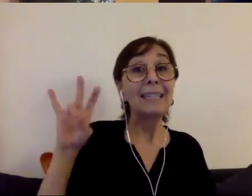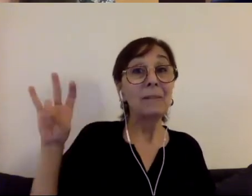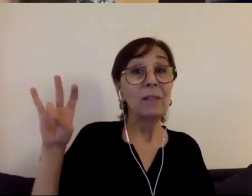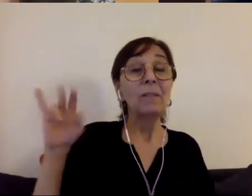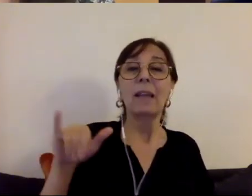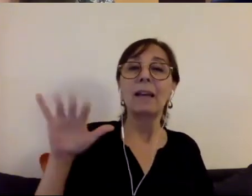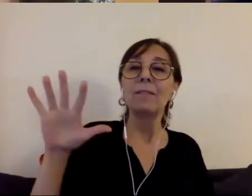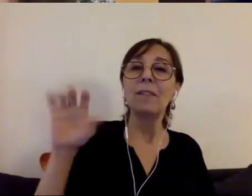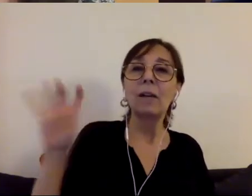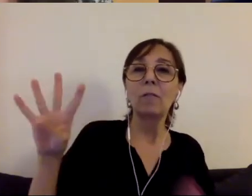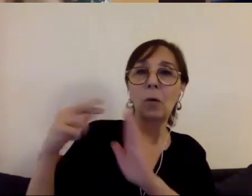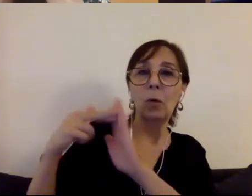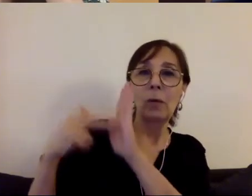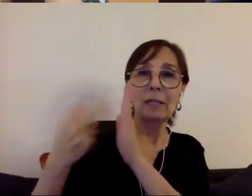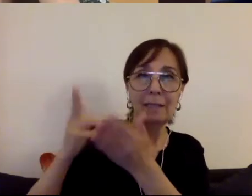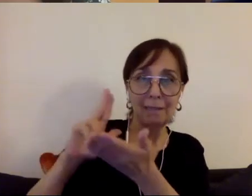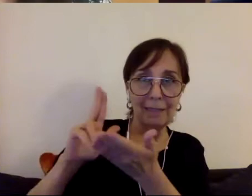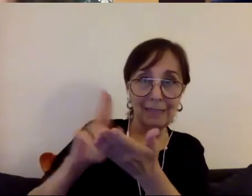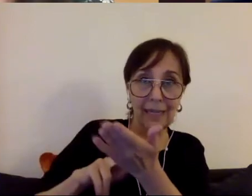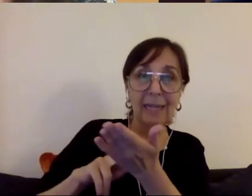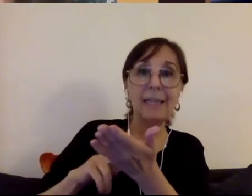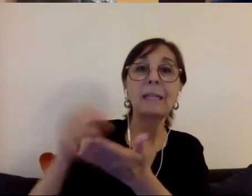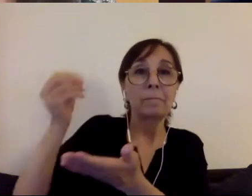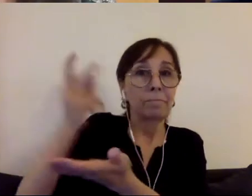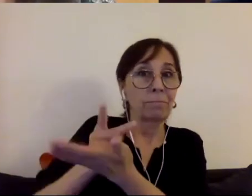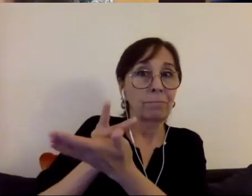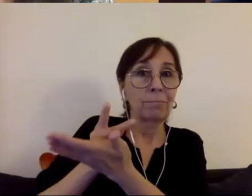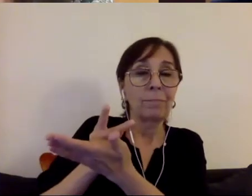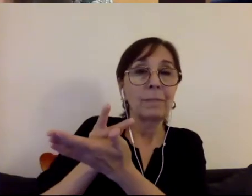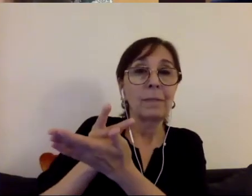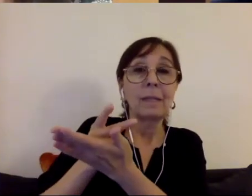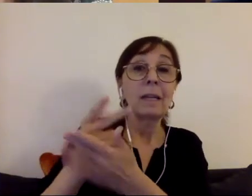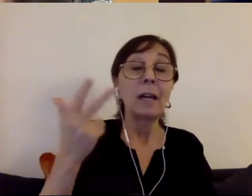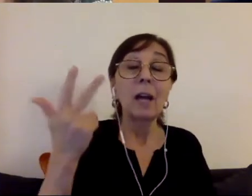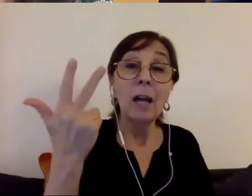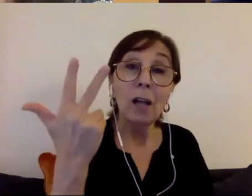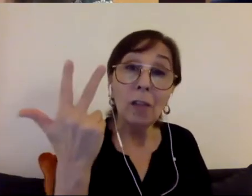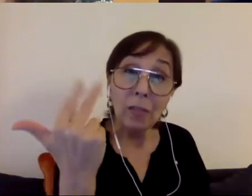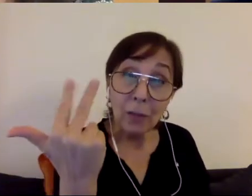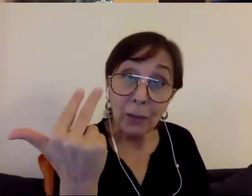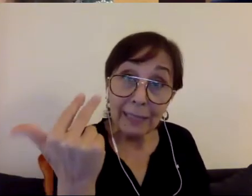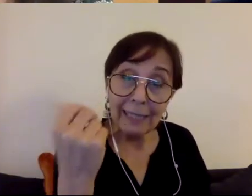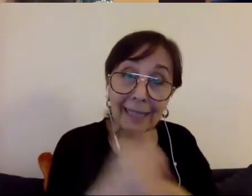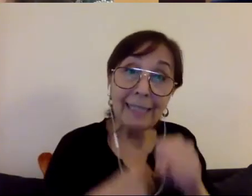regulations were signed. It was 13 years later that the Americans with